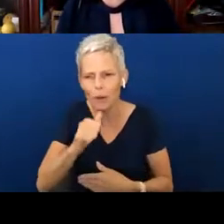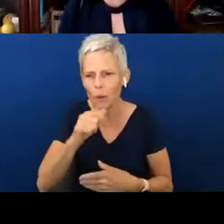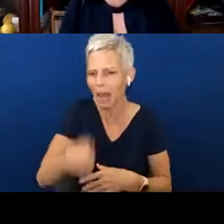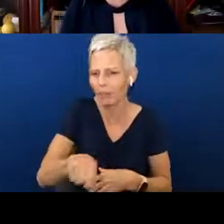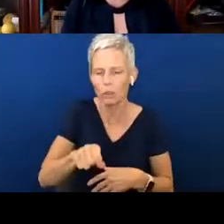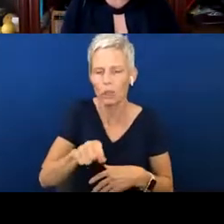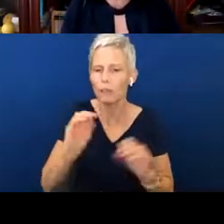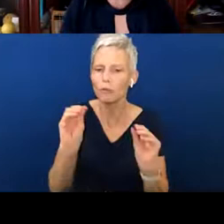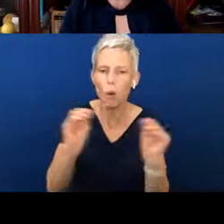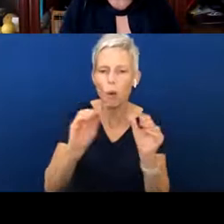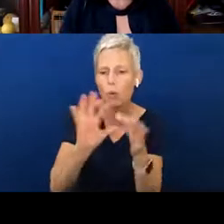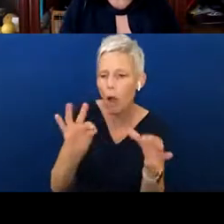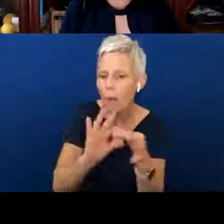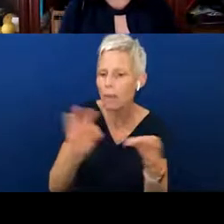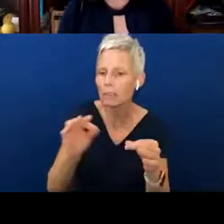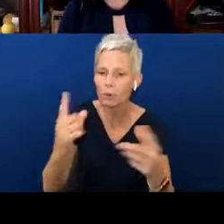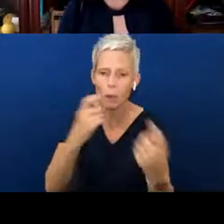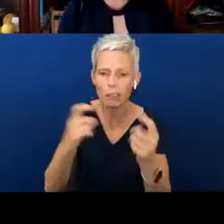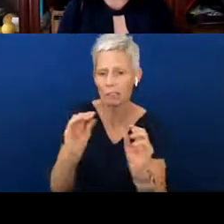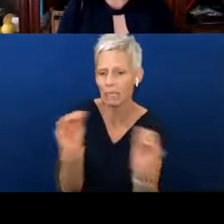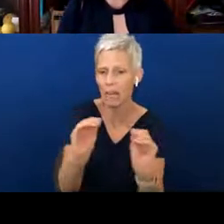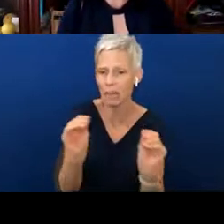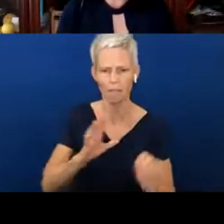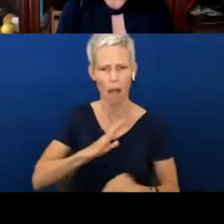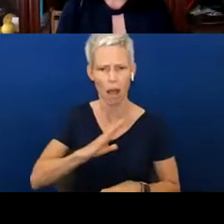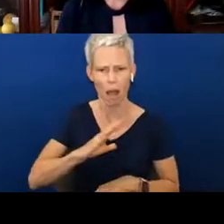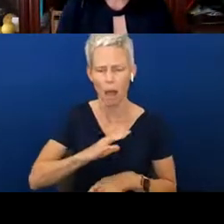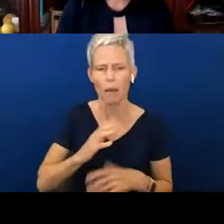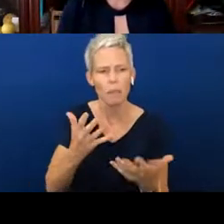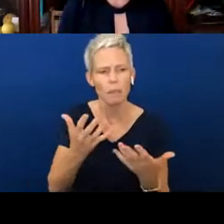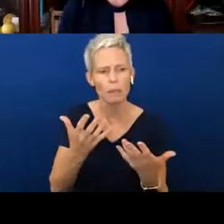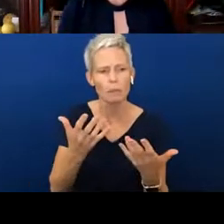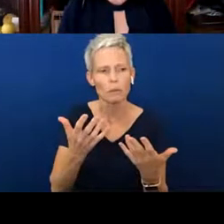But otherwise, what are some things that go, “I, I do do that at home,